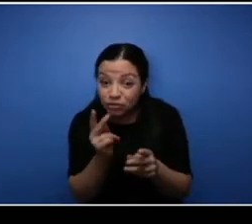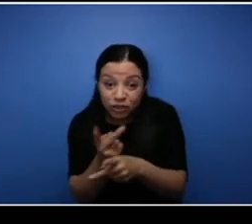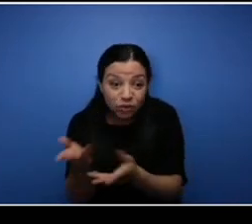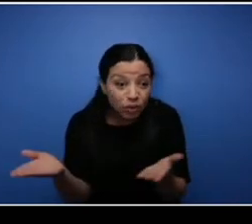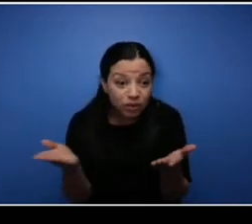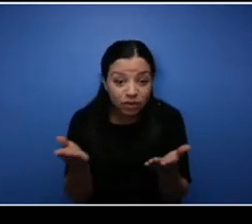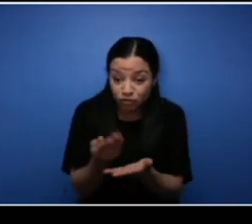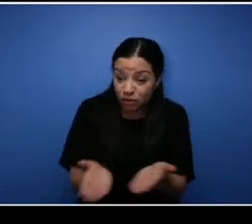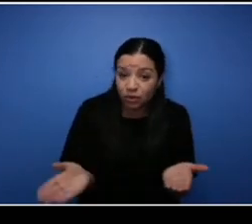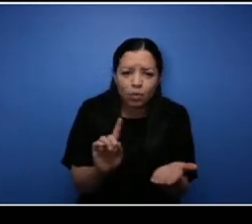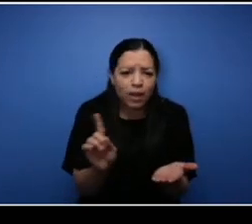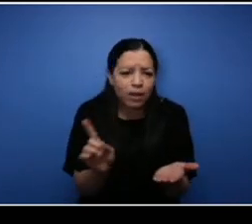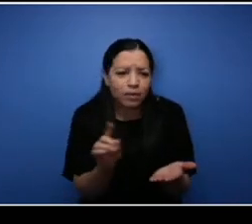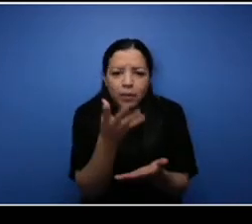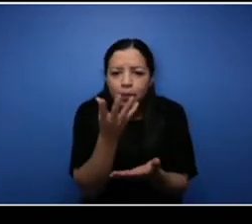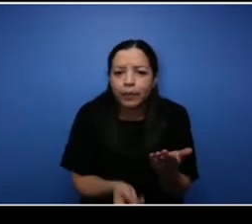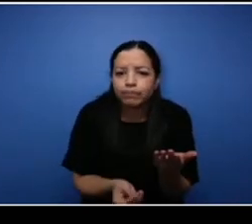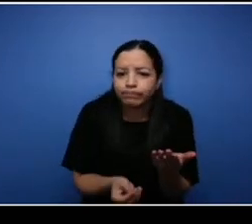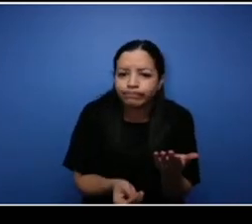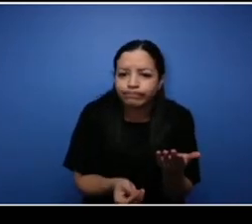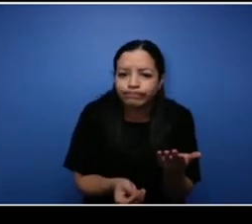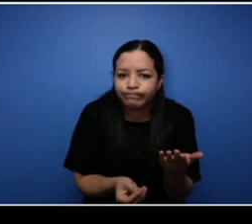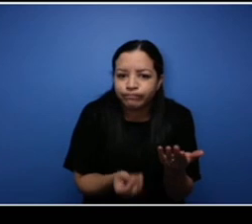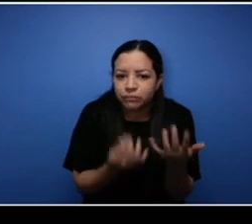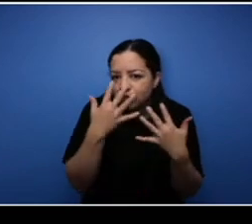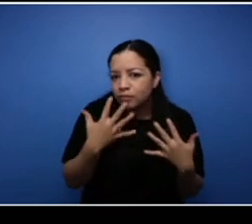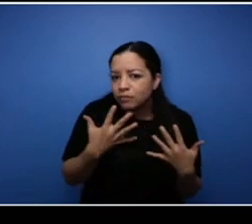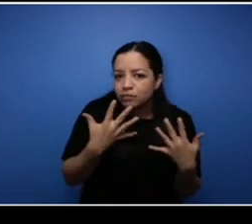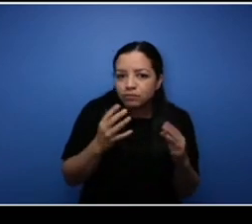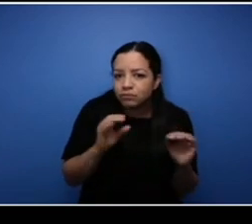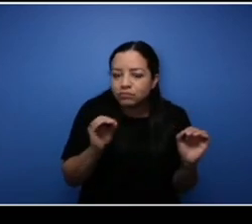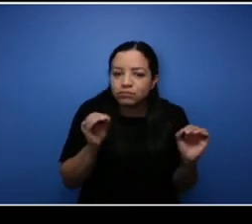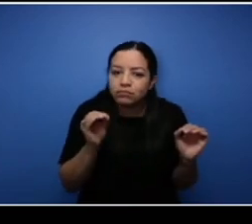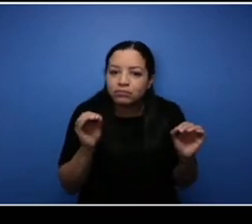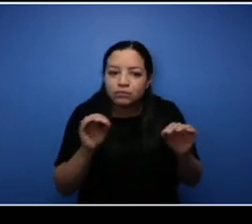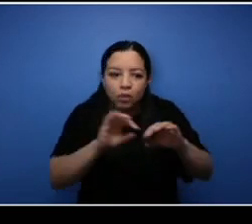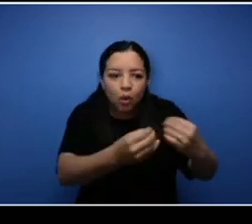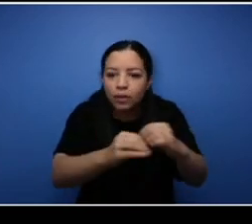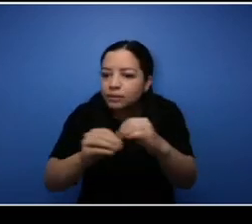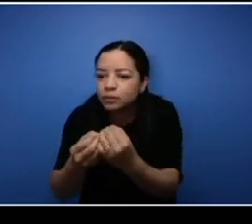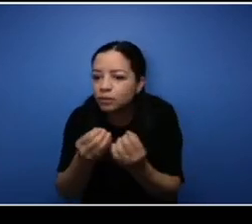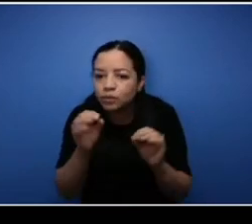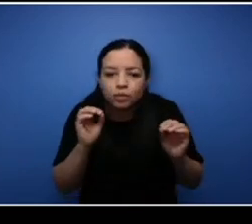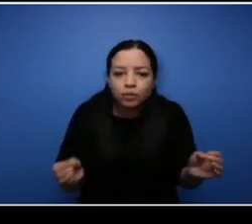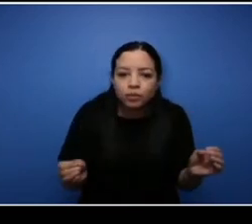in the Black community were not there to help me. I did know how to do a business plan,